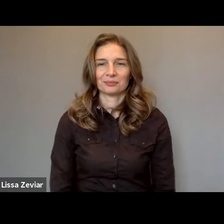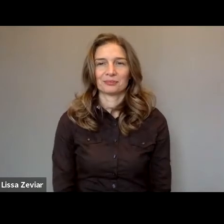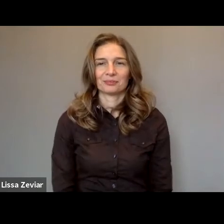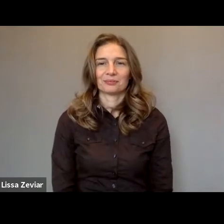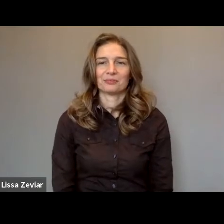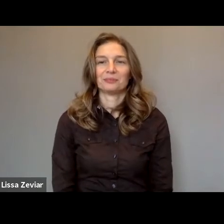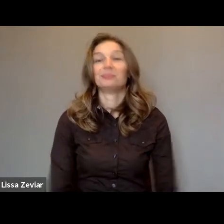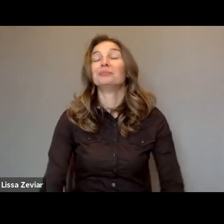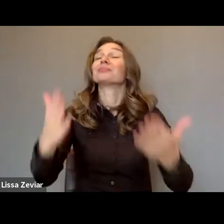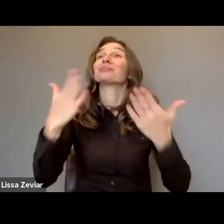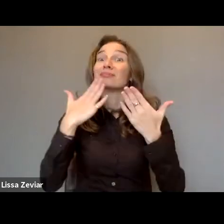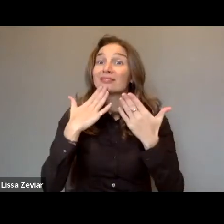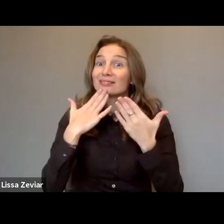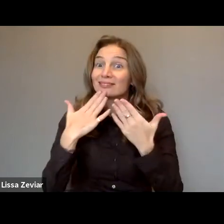Thank you very much.